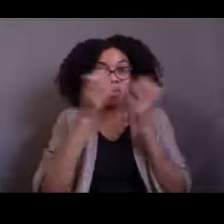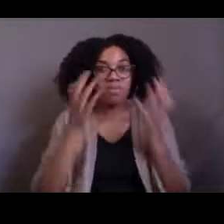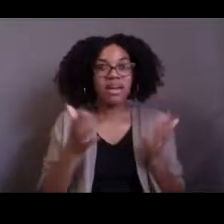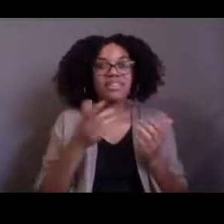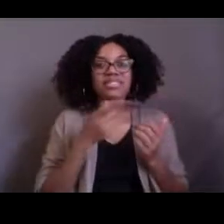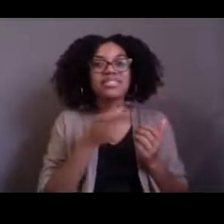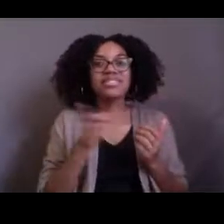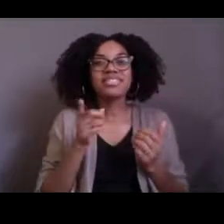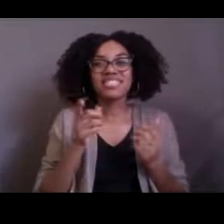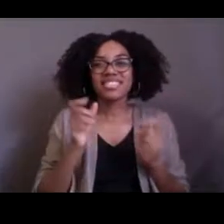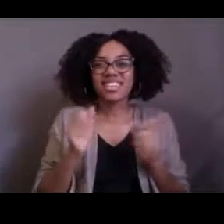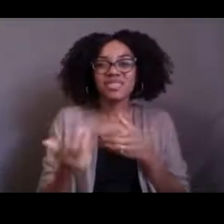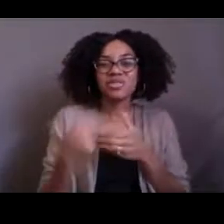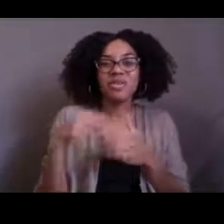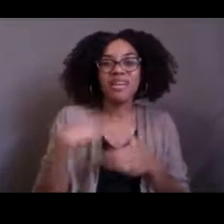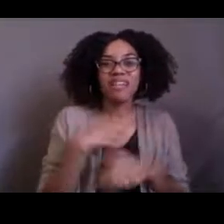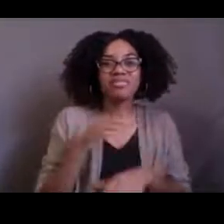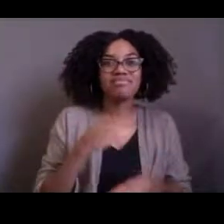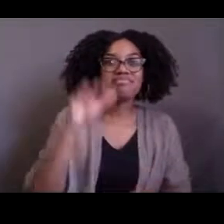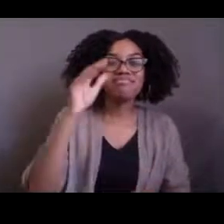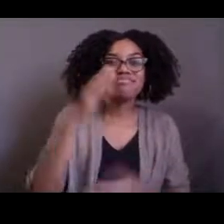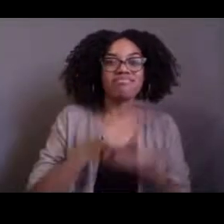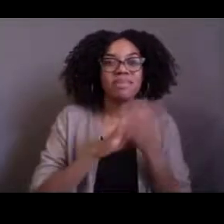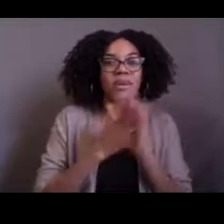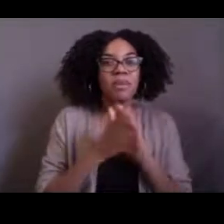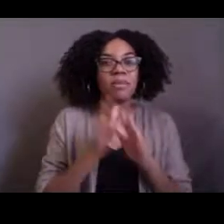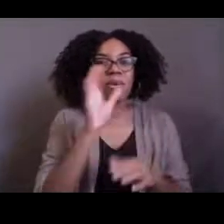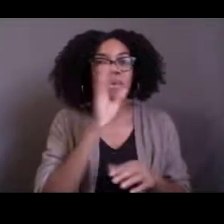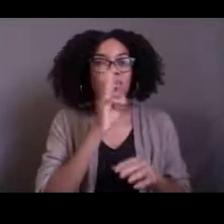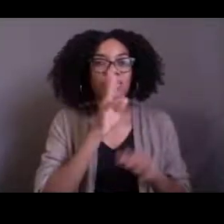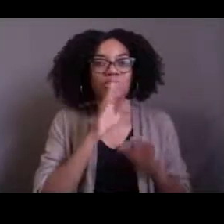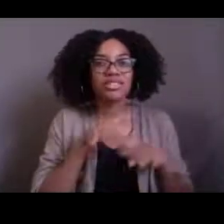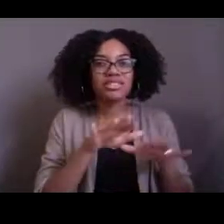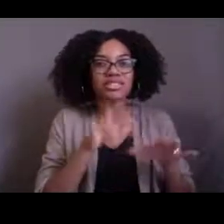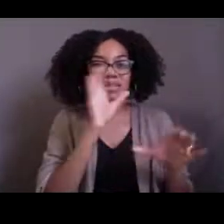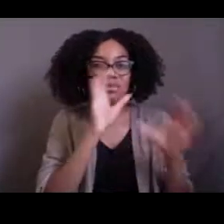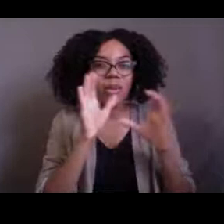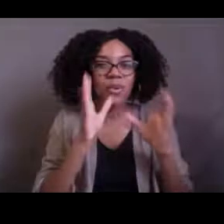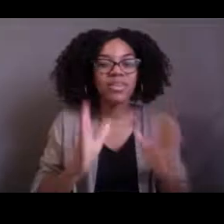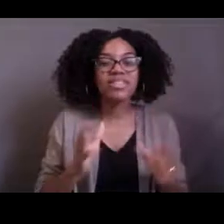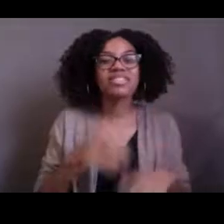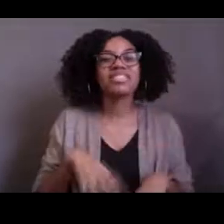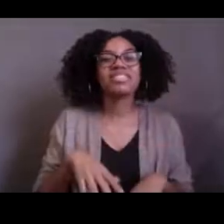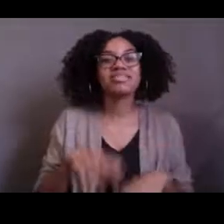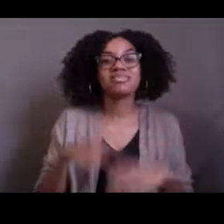and become ocean explorers. And with that, Grace, I'm done. I'm happy to take some more questions.